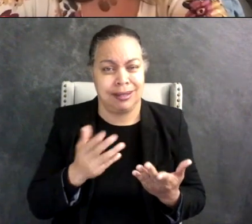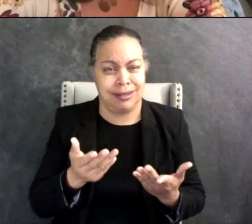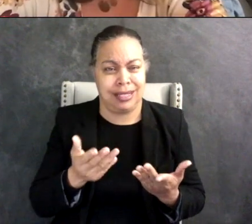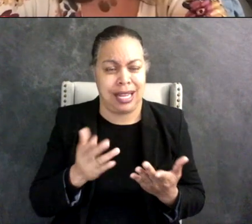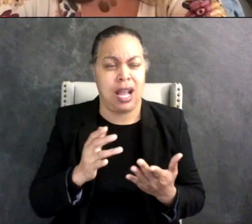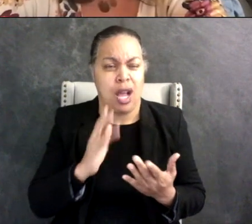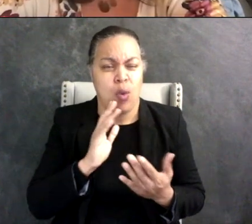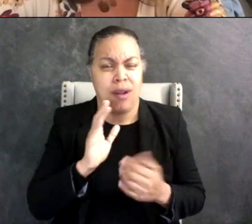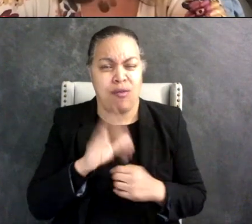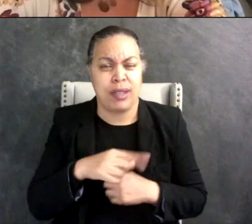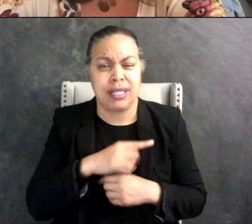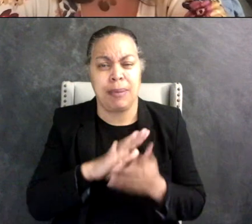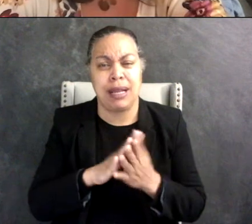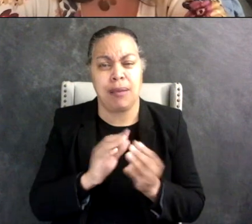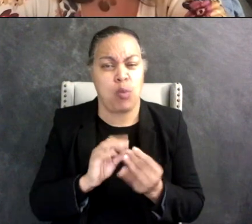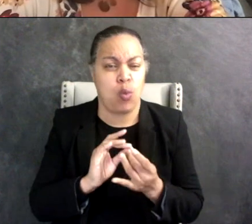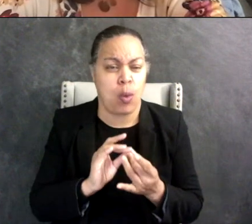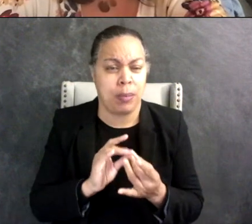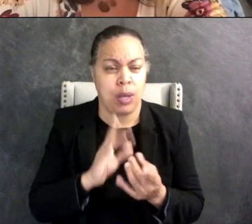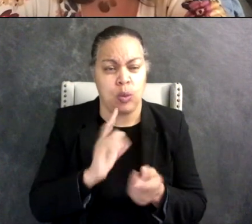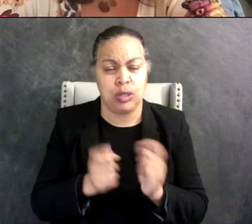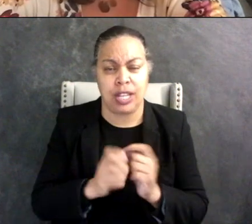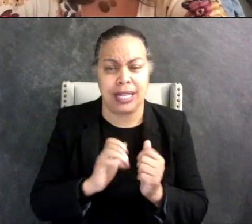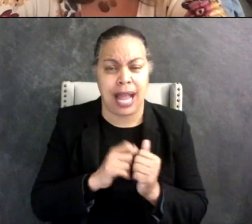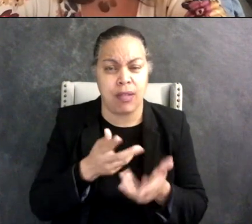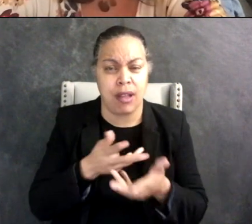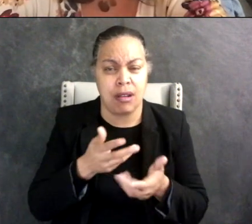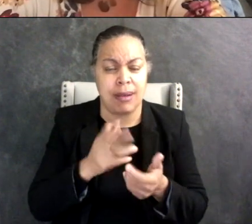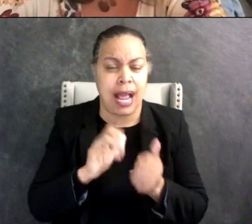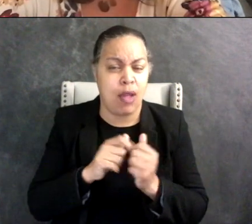more compliant and change how they like interact and communicate or else -